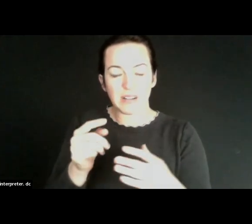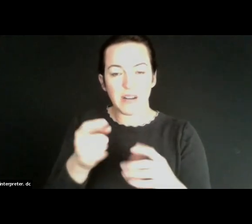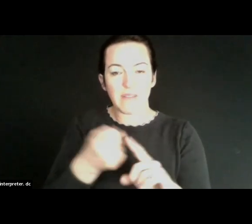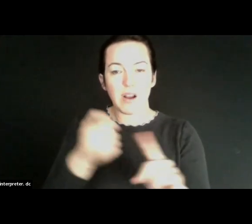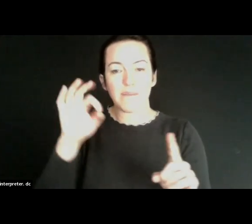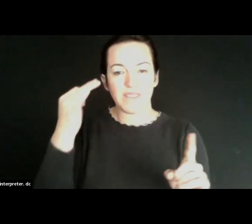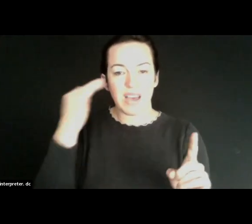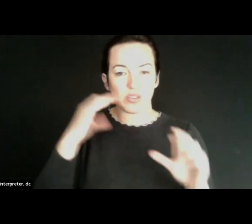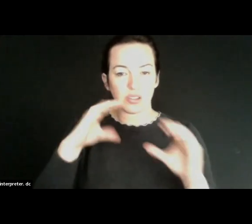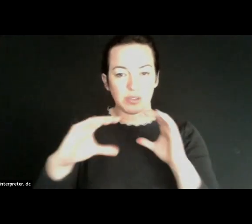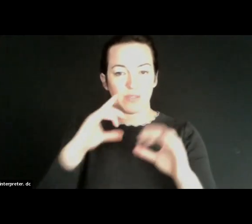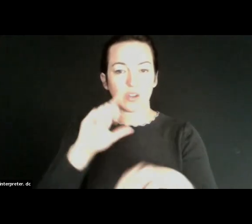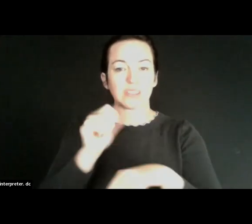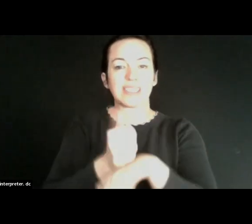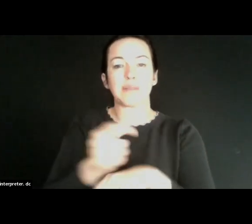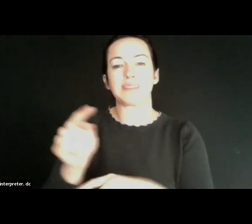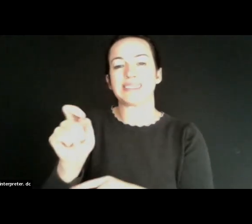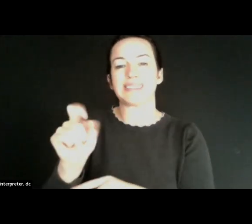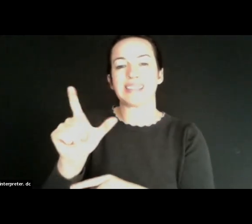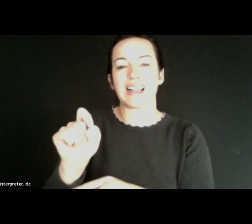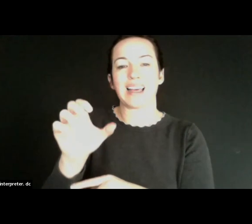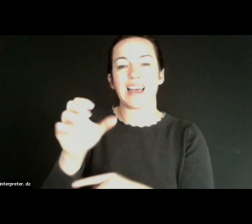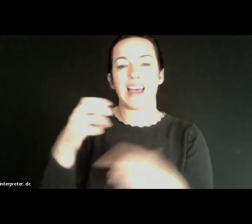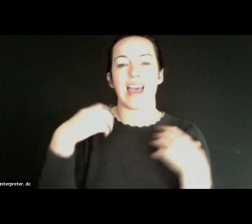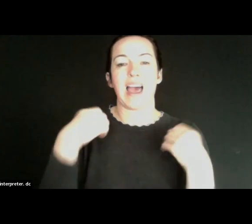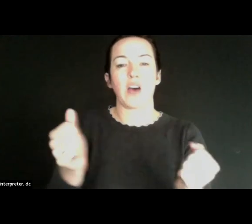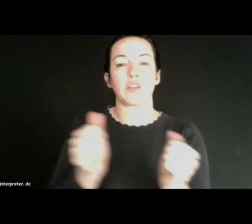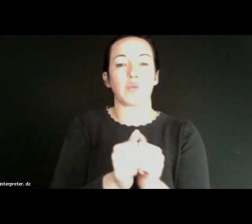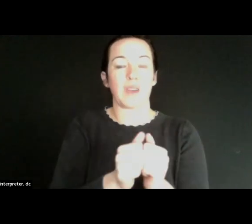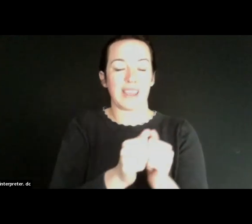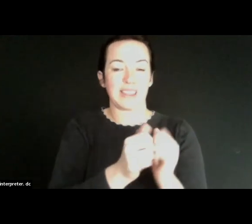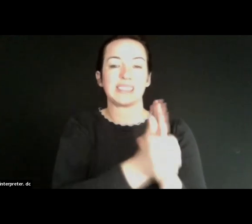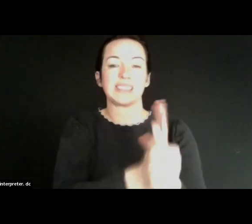to implement telehealth with skilled nursing facilities. We're working with 10 organizations,